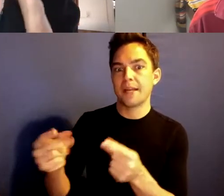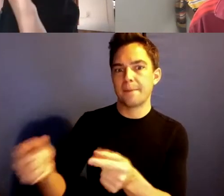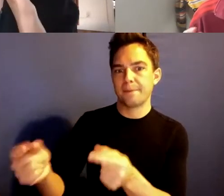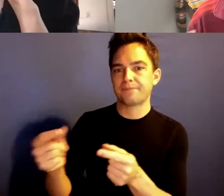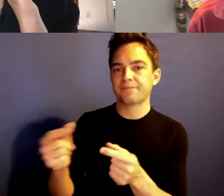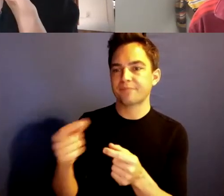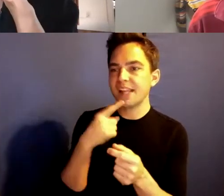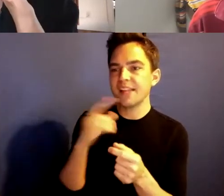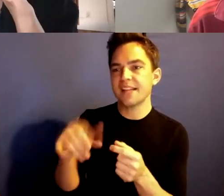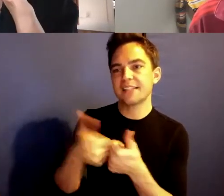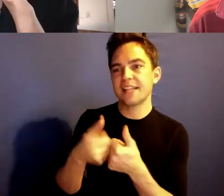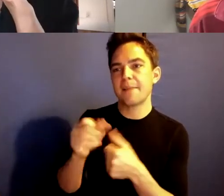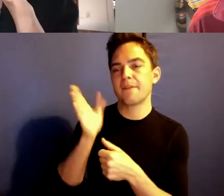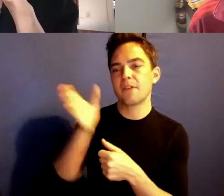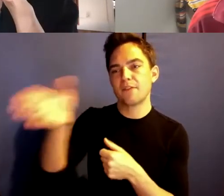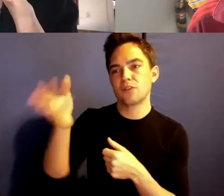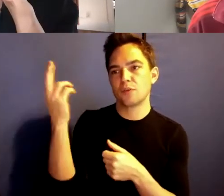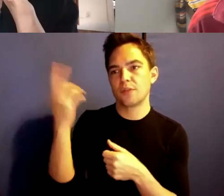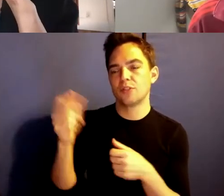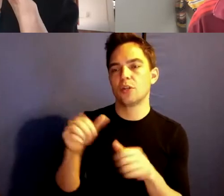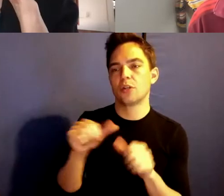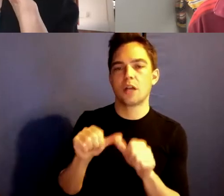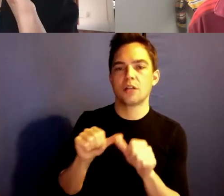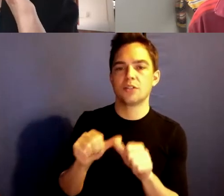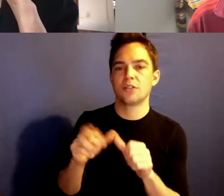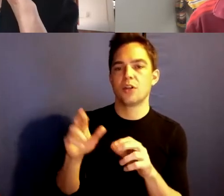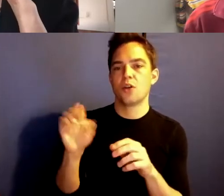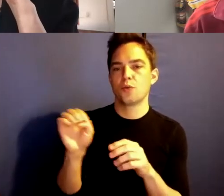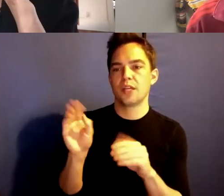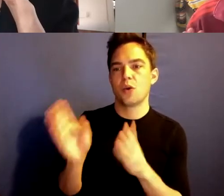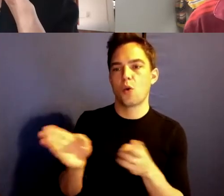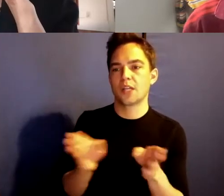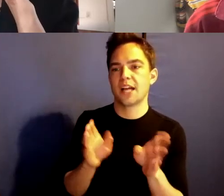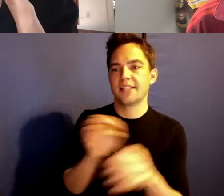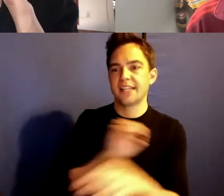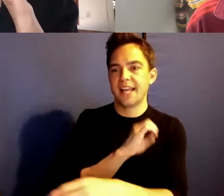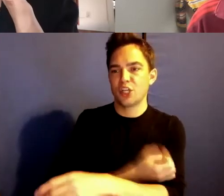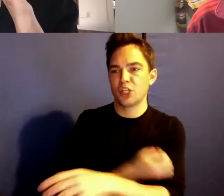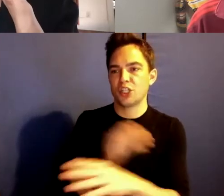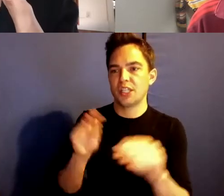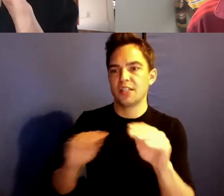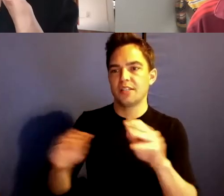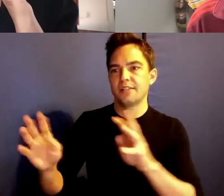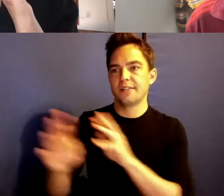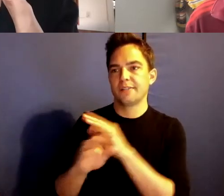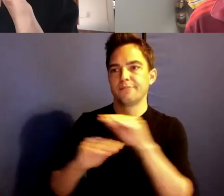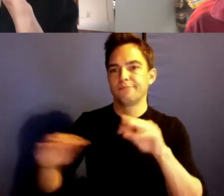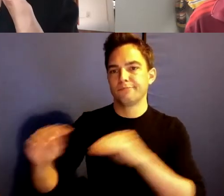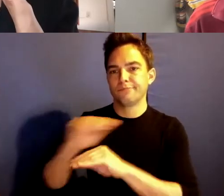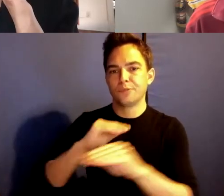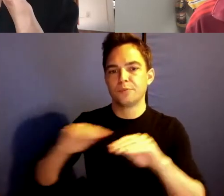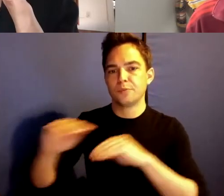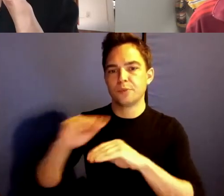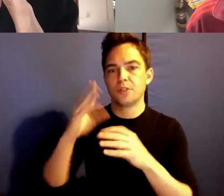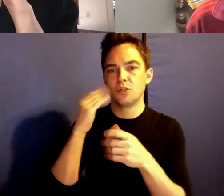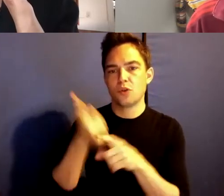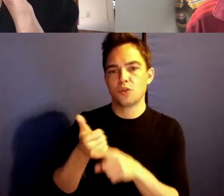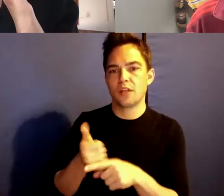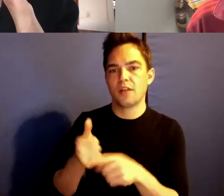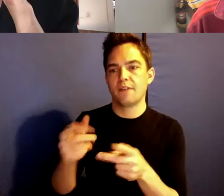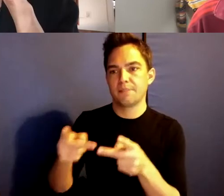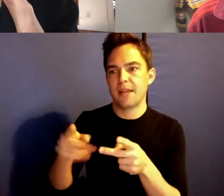you're constantly reorganizing energy, and you know yourself and you know spacing.